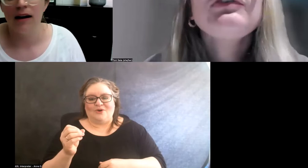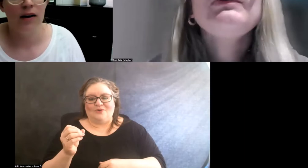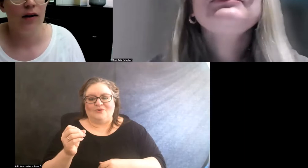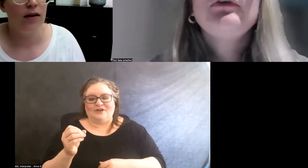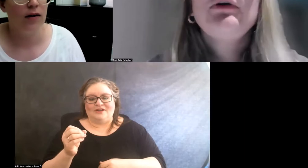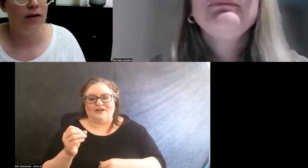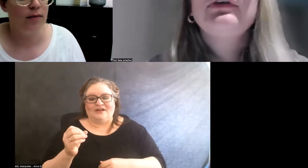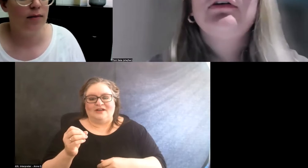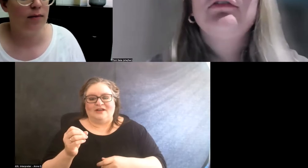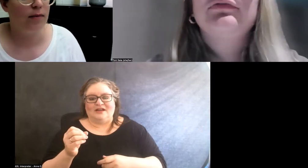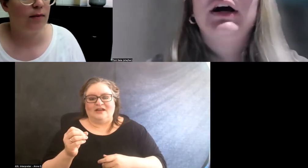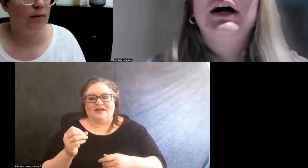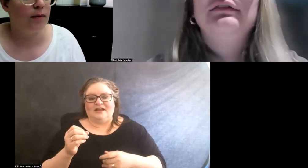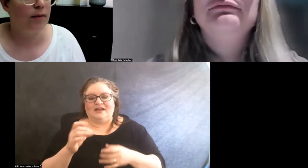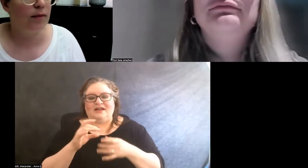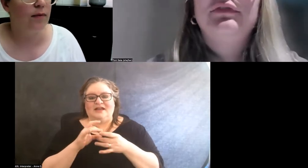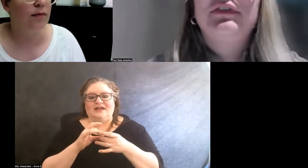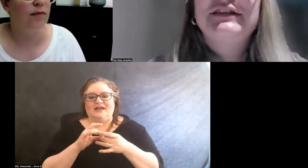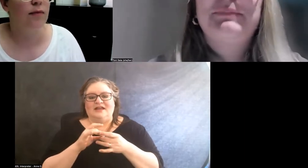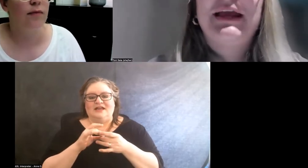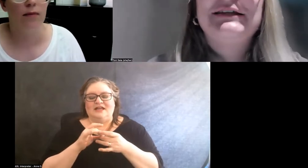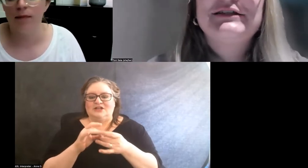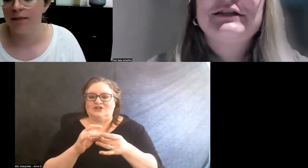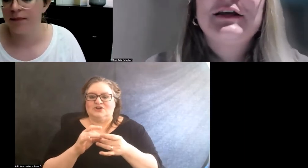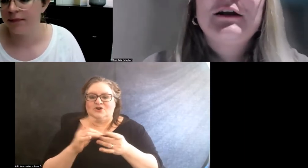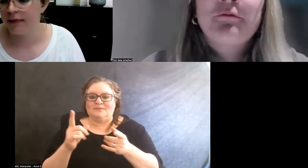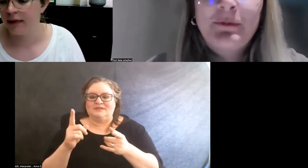So in terms of the space, right?